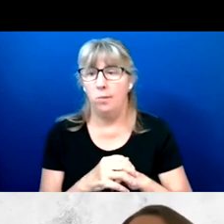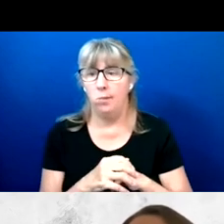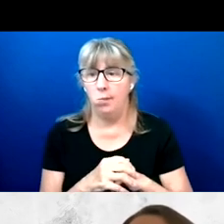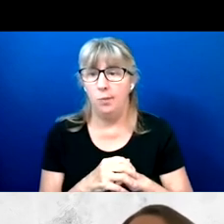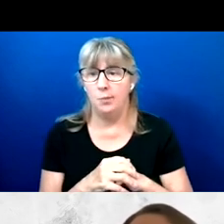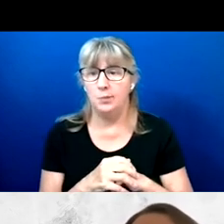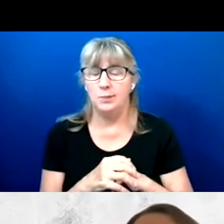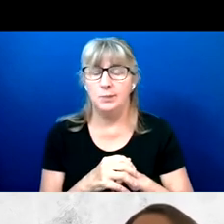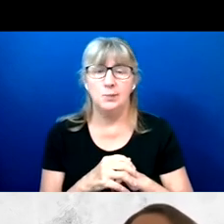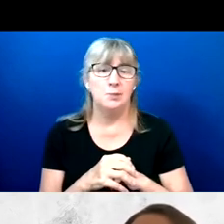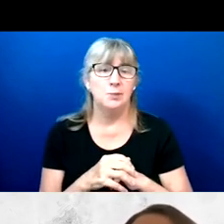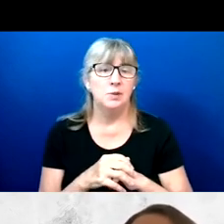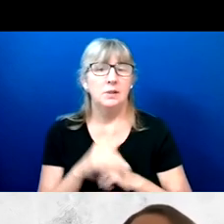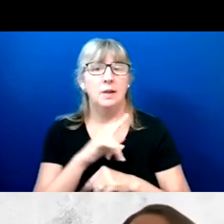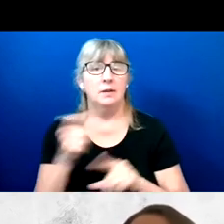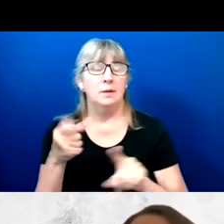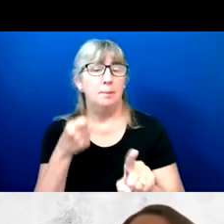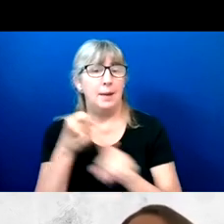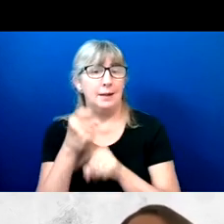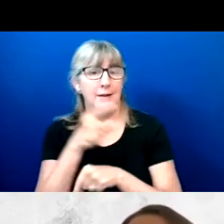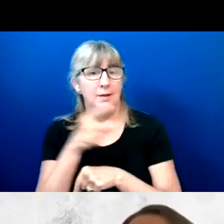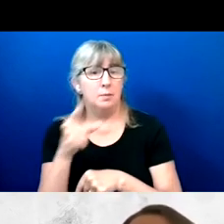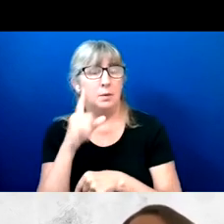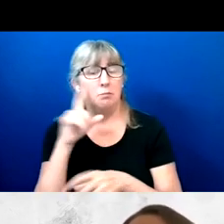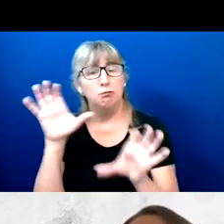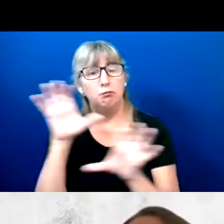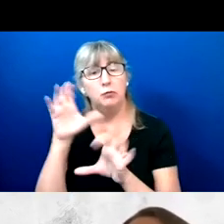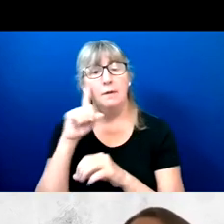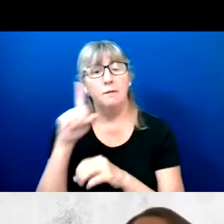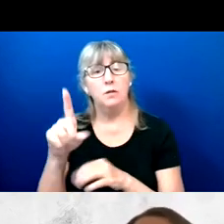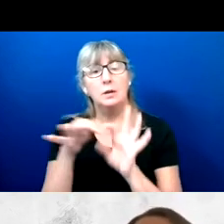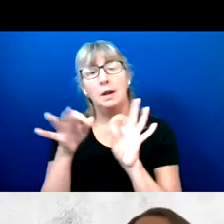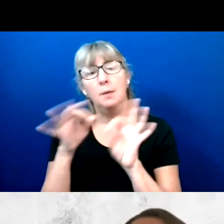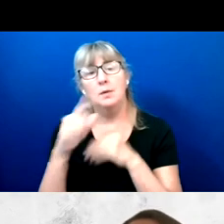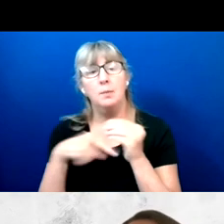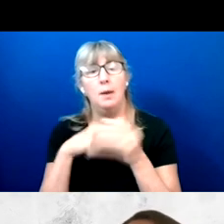them, and more on the lookout for statements about those issues.